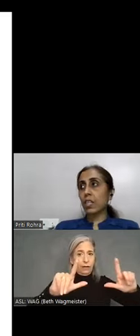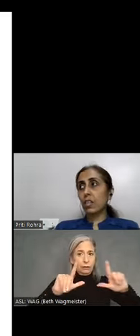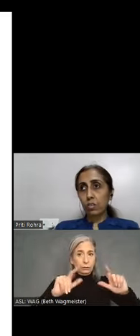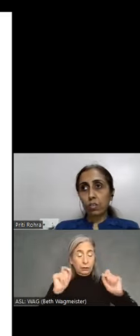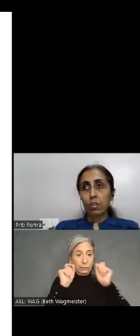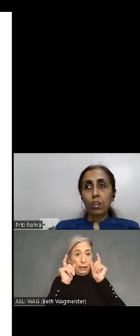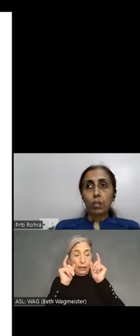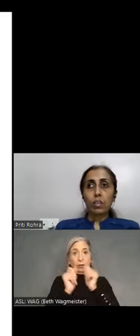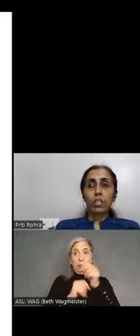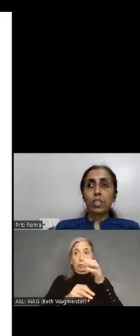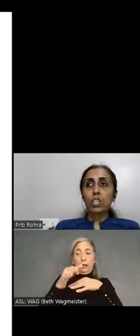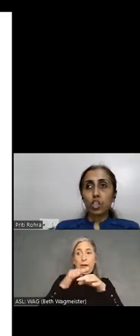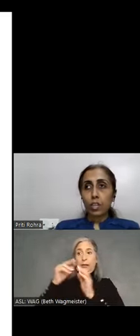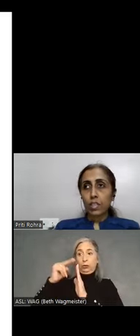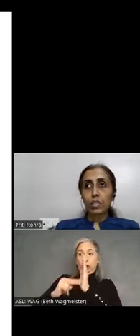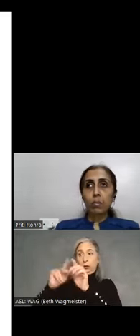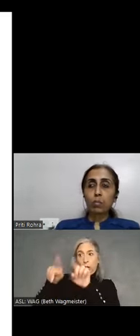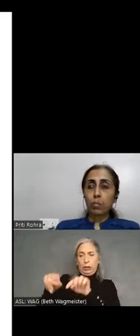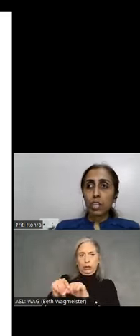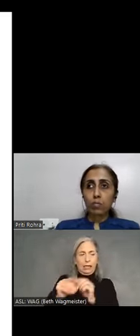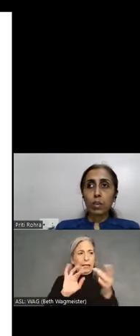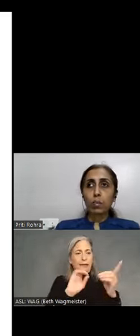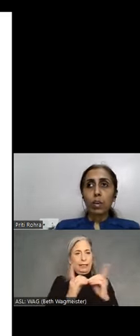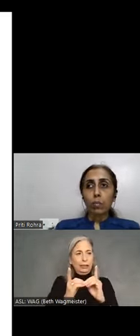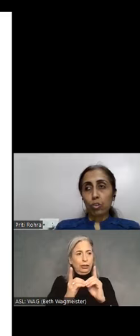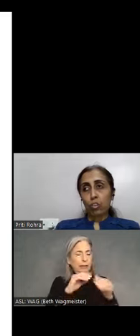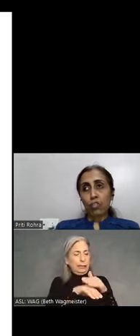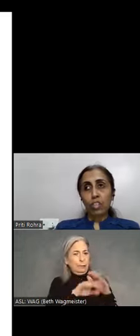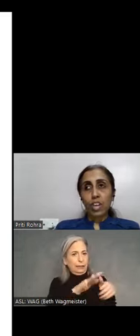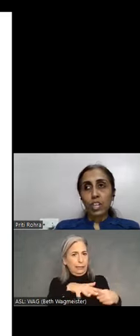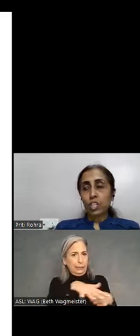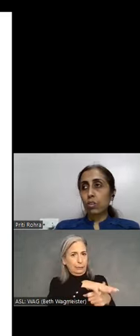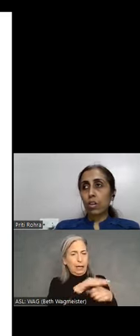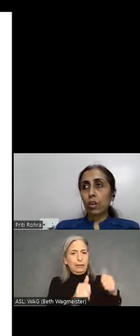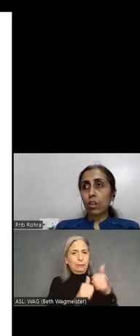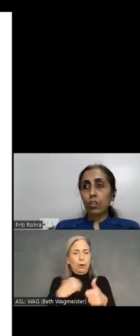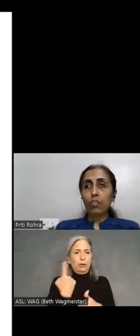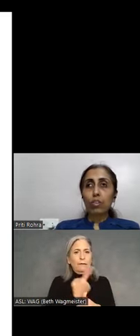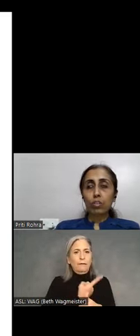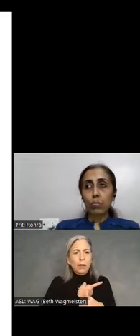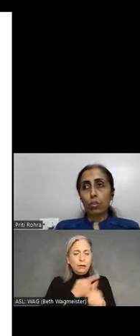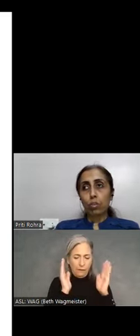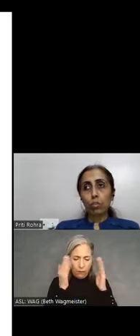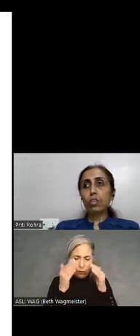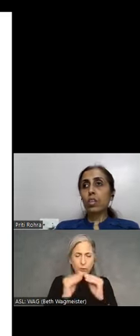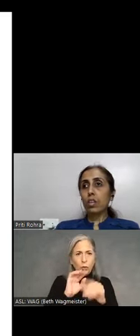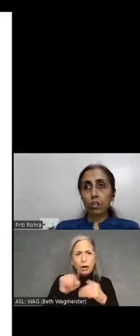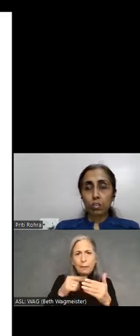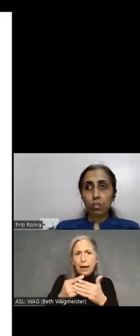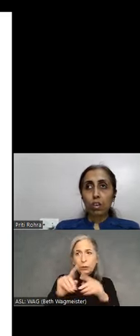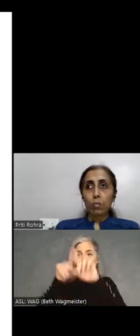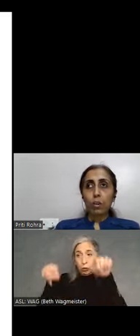readers. In the Digital Accessibility space most of us largely focus more on screen readers. But